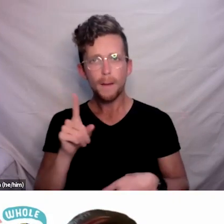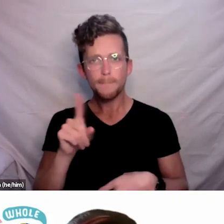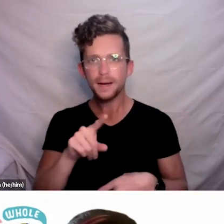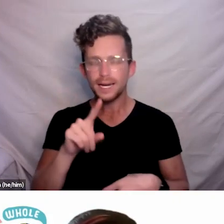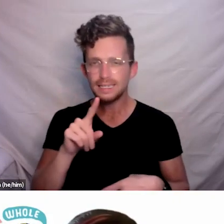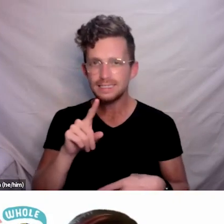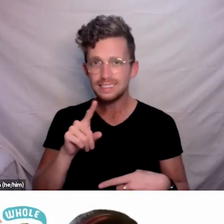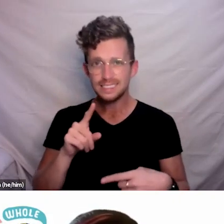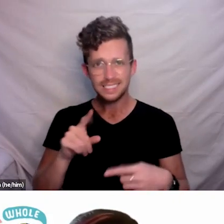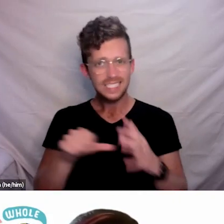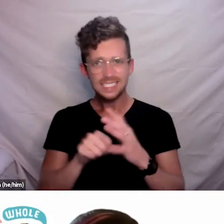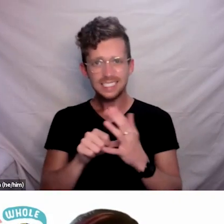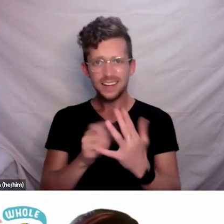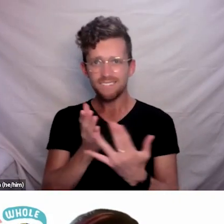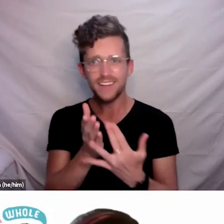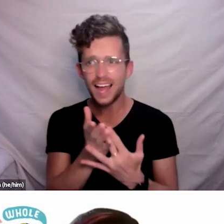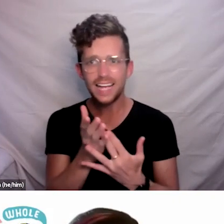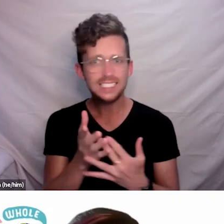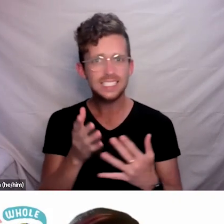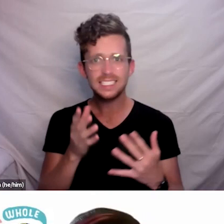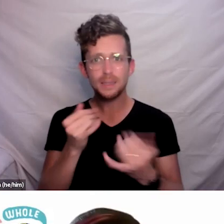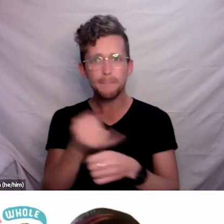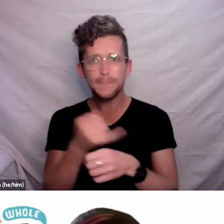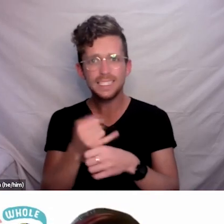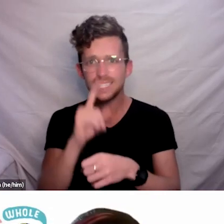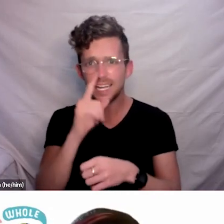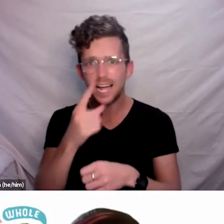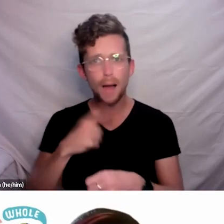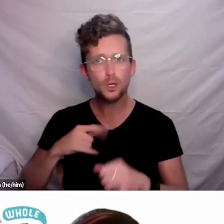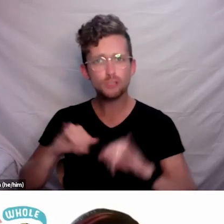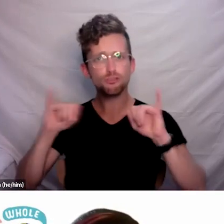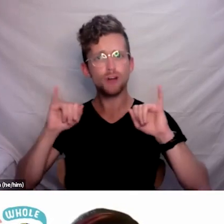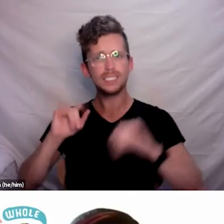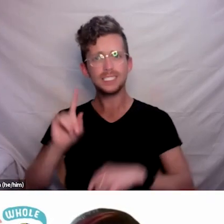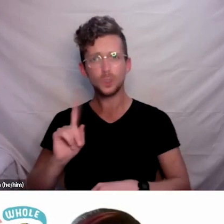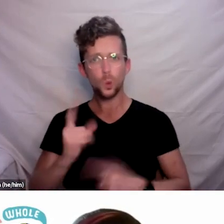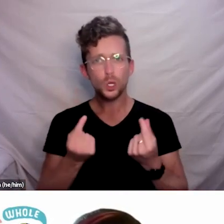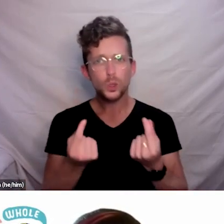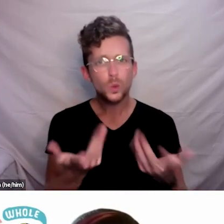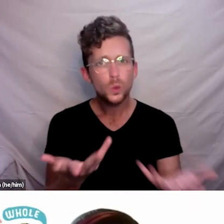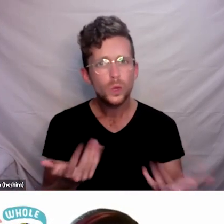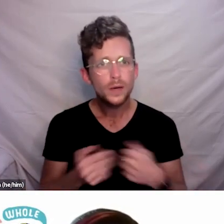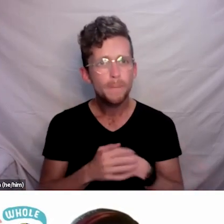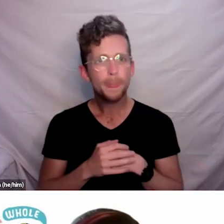And in those special authority situations? Kia ora Prudence, Amanda speaking.